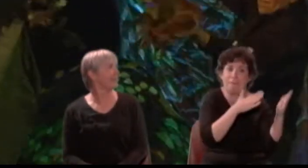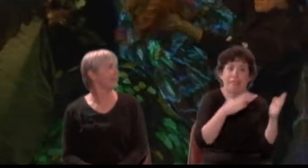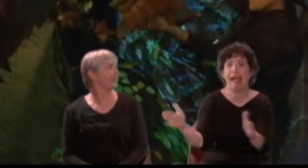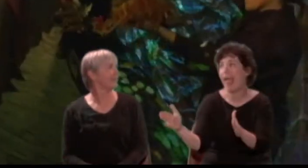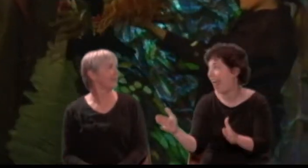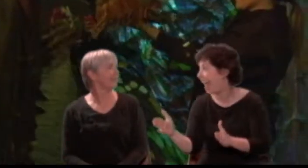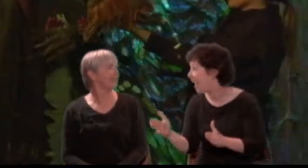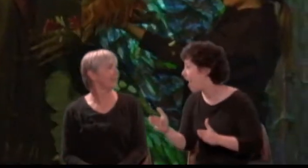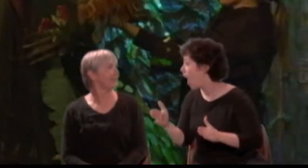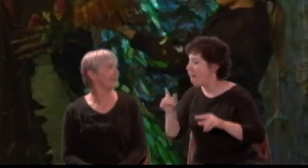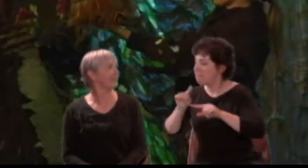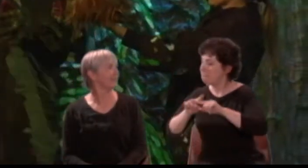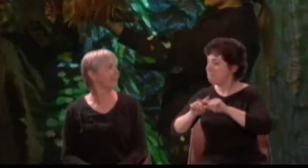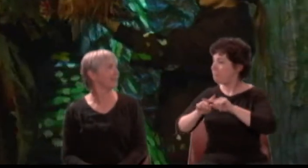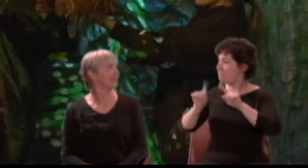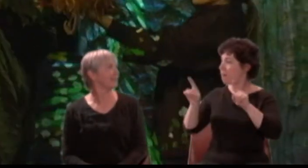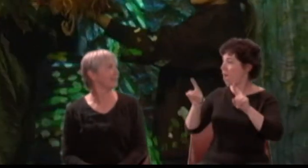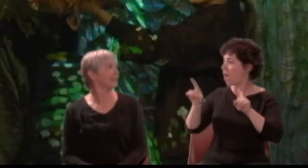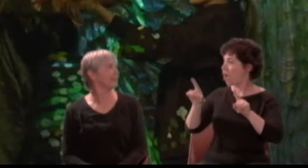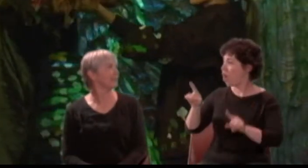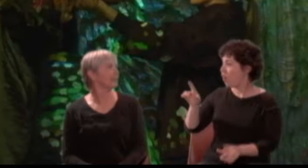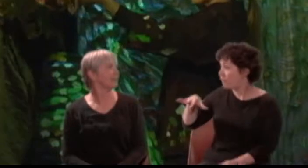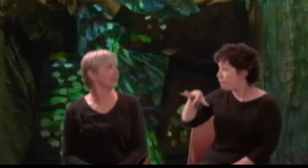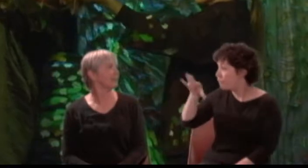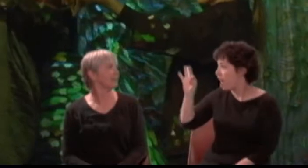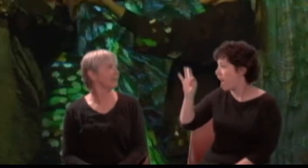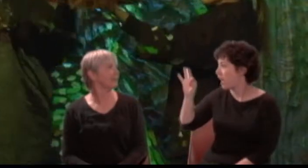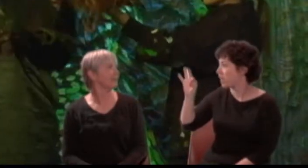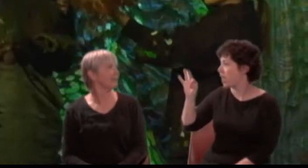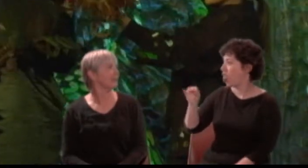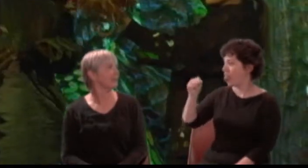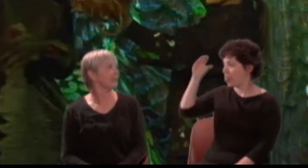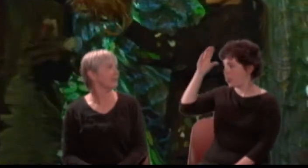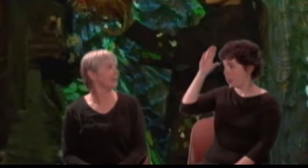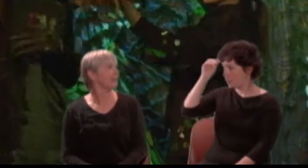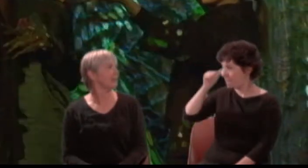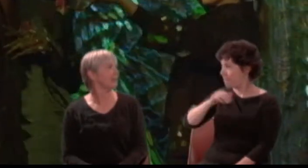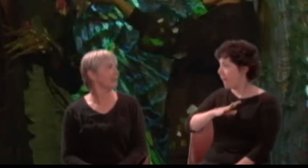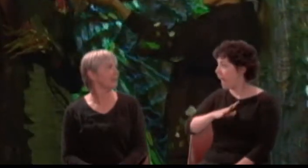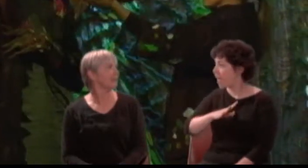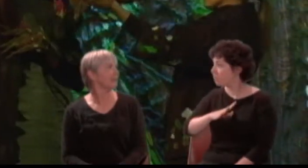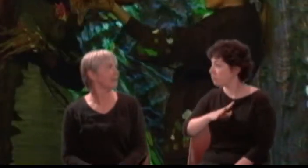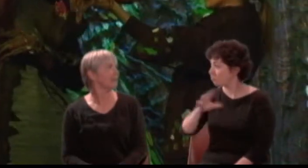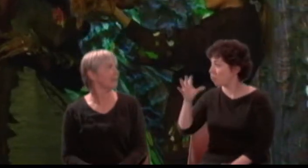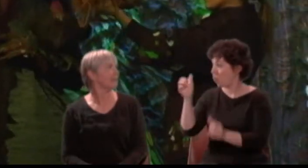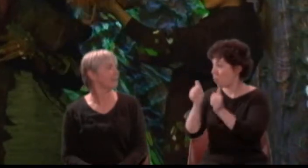But hast thou yet latch' d the Athenian's eyes with the love-juice, as I did bid thee do?